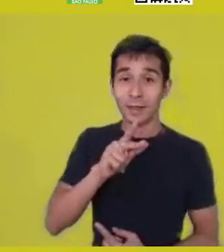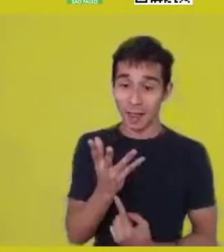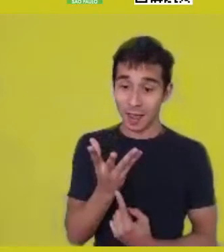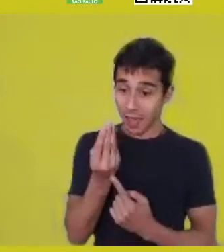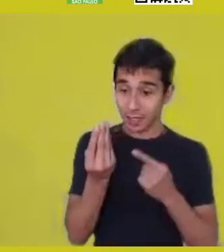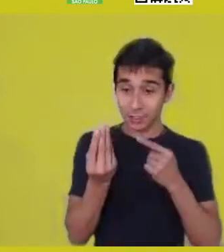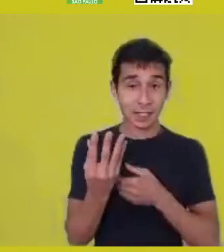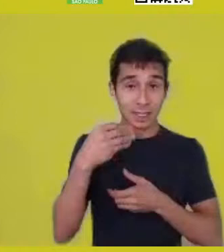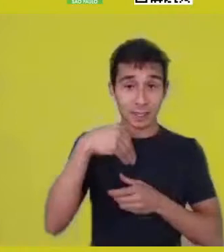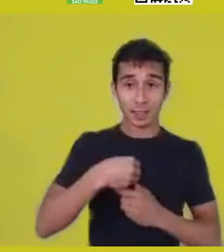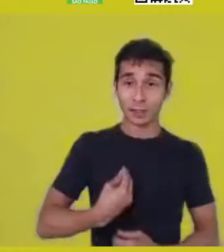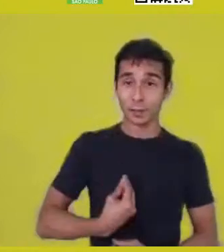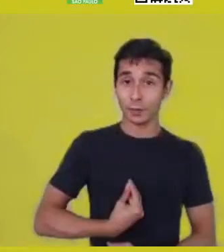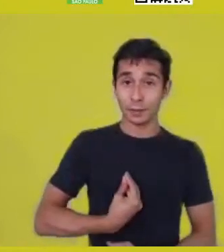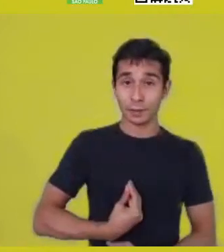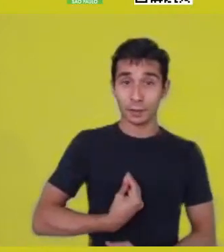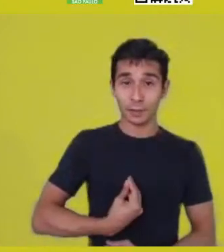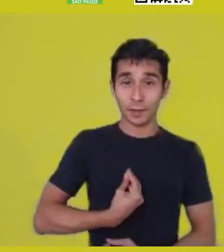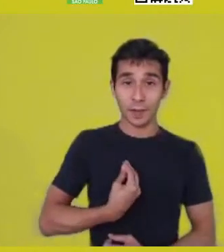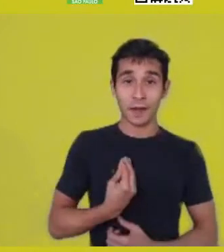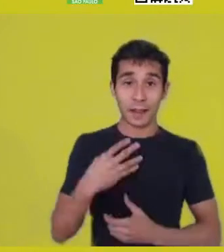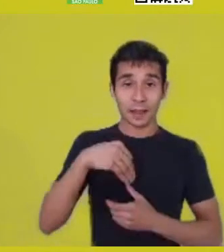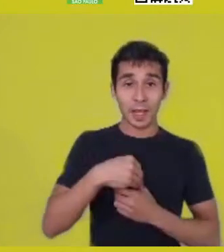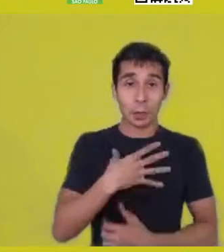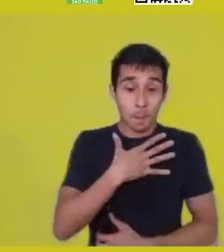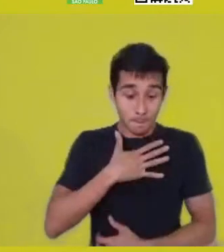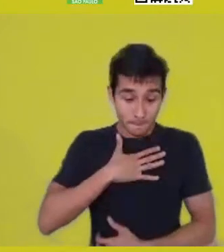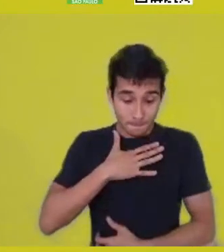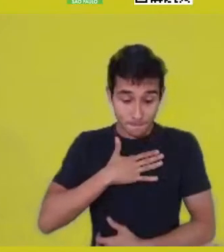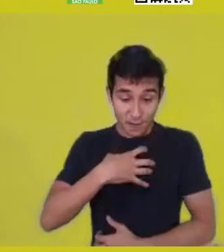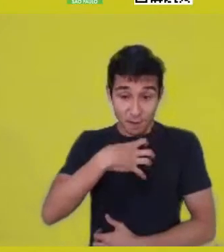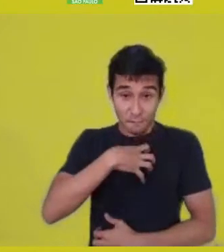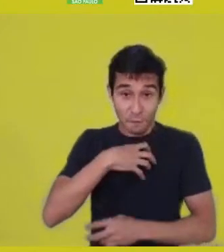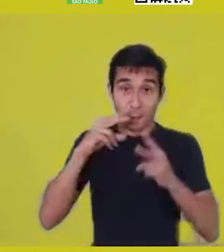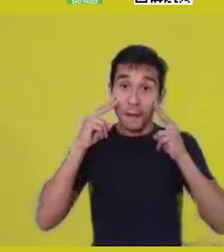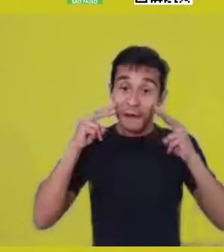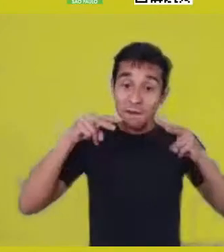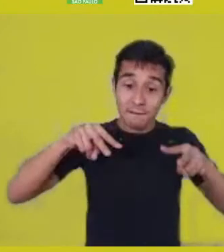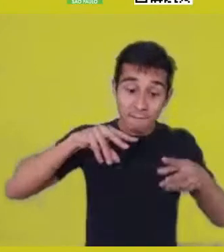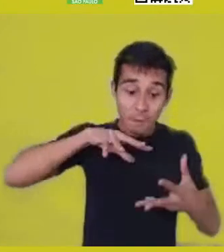a world hermeneutic and the body itself in the world.